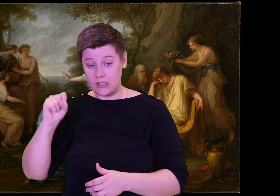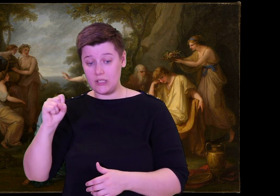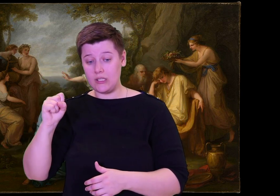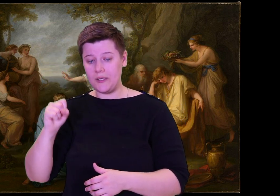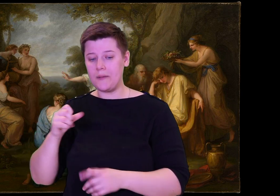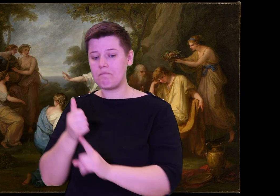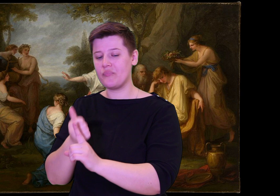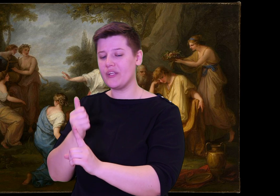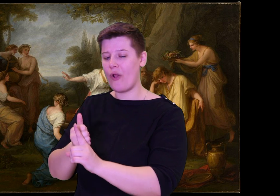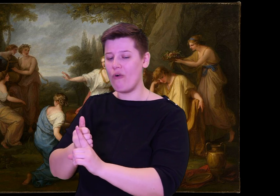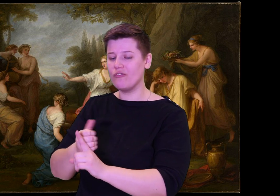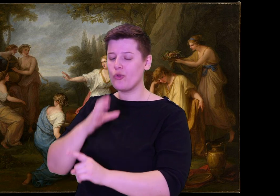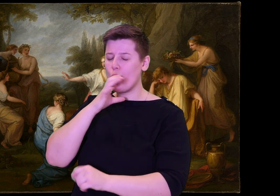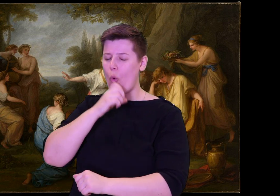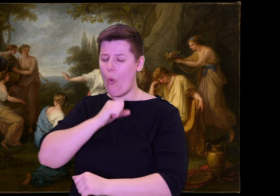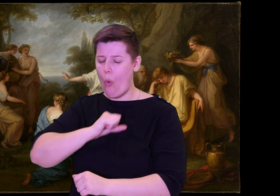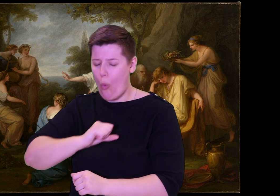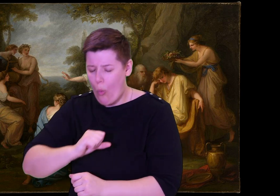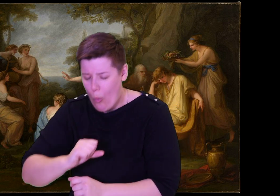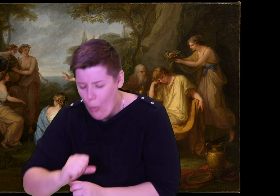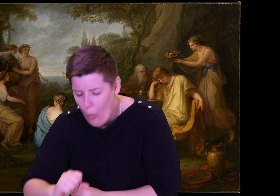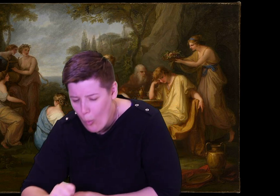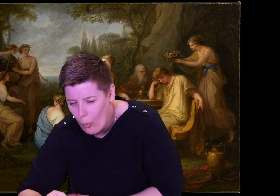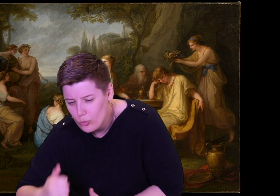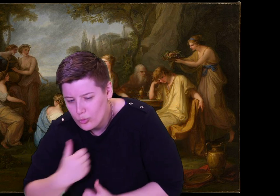just like a god.